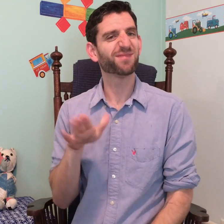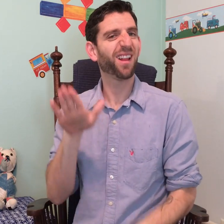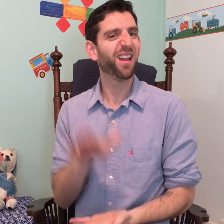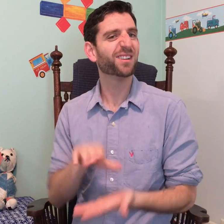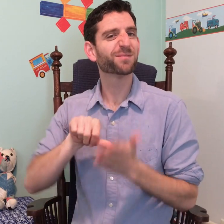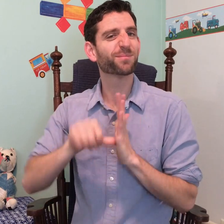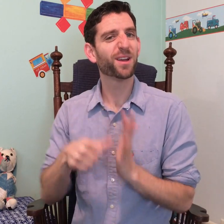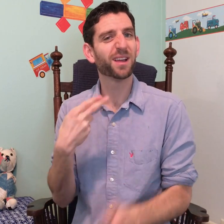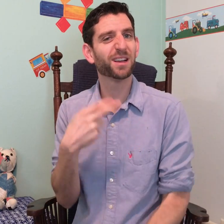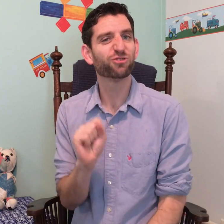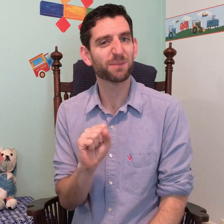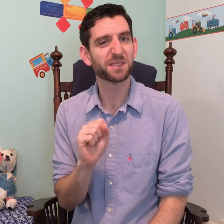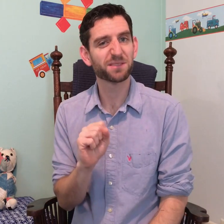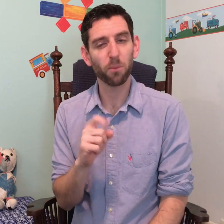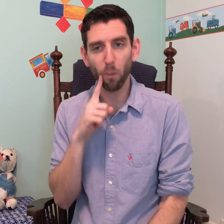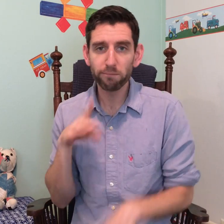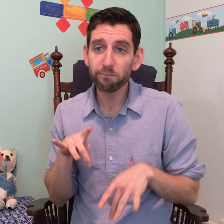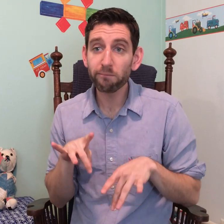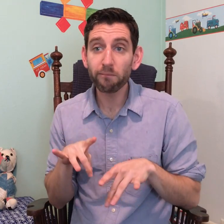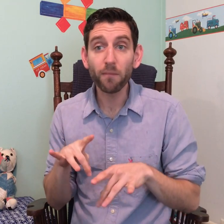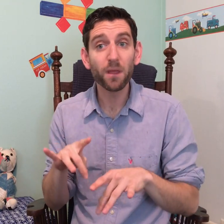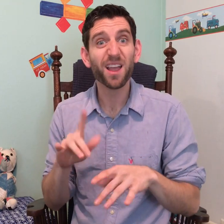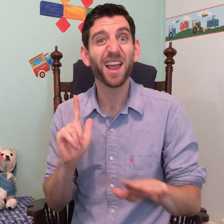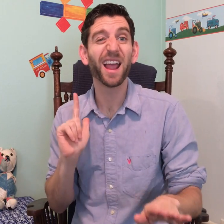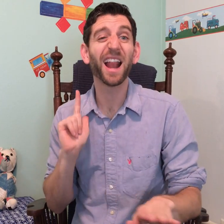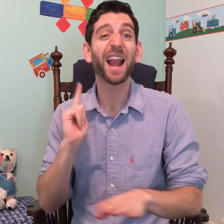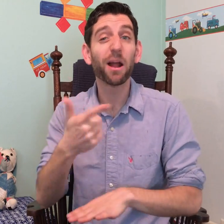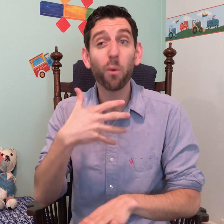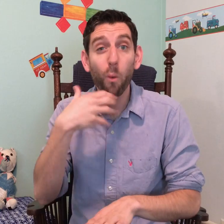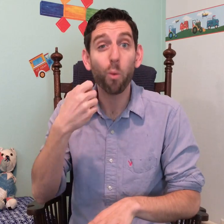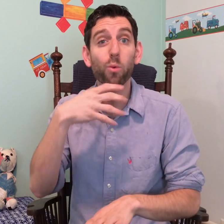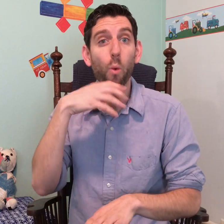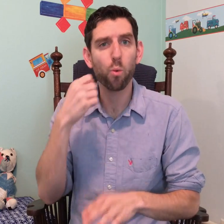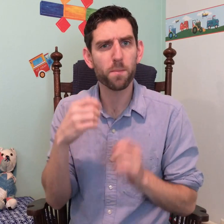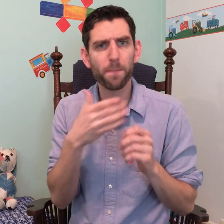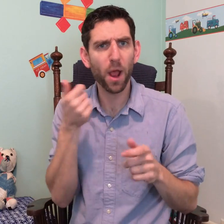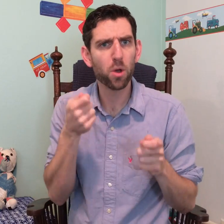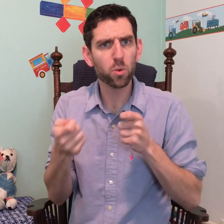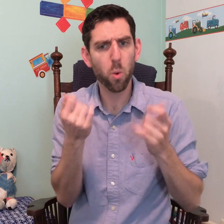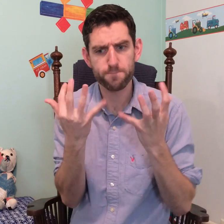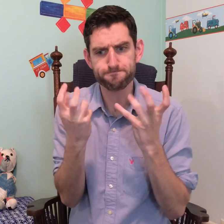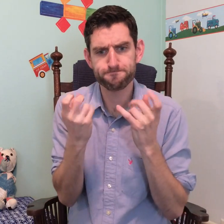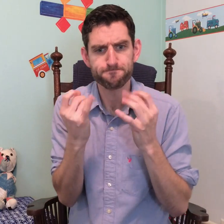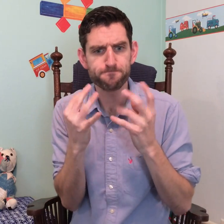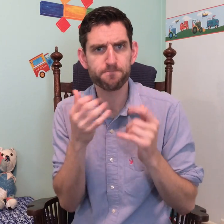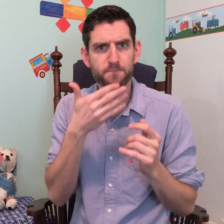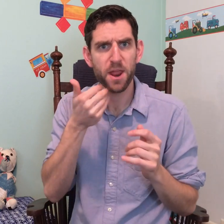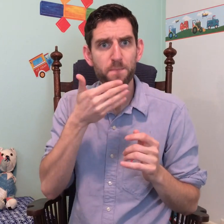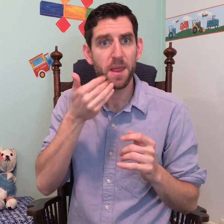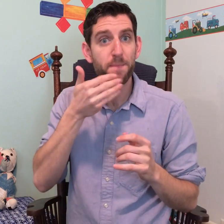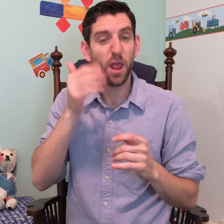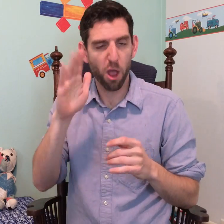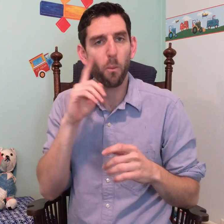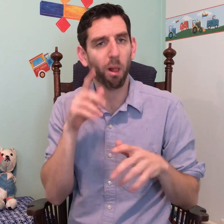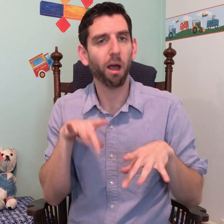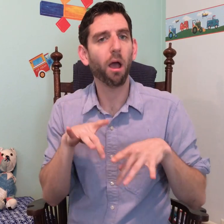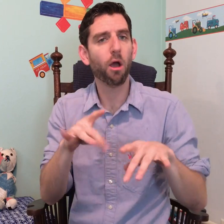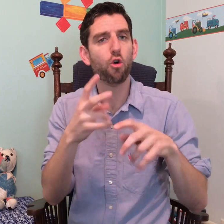They will pick up those first and later, when they get older, and have better control of their hands and fingers, they will pick up